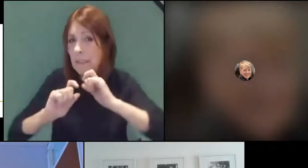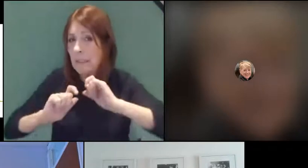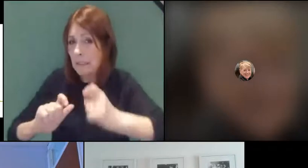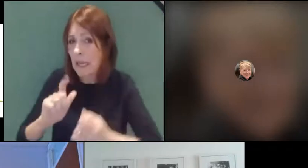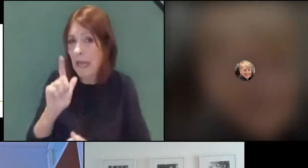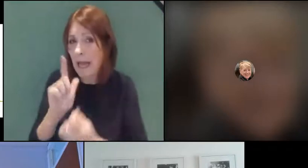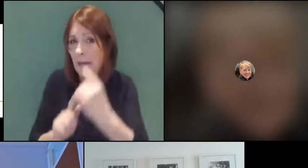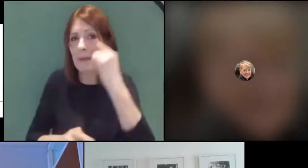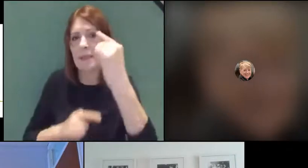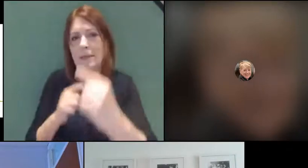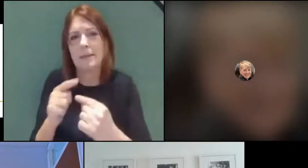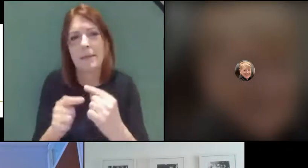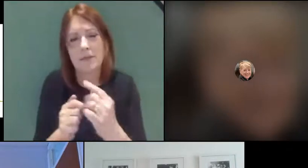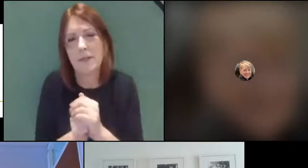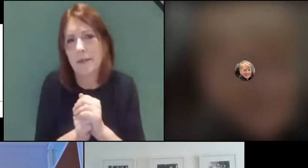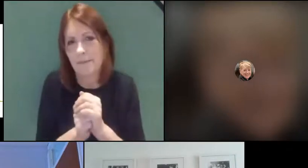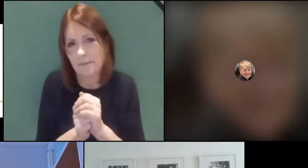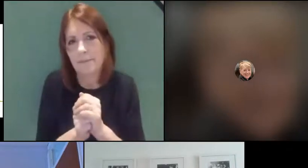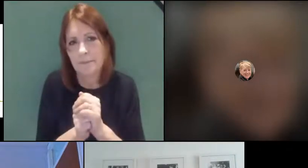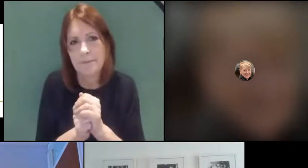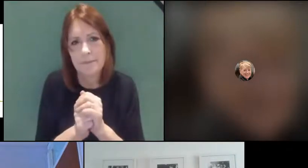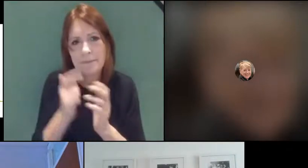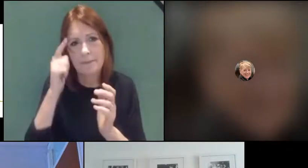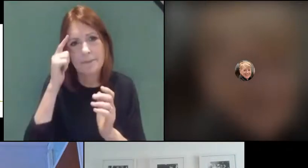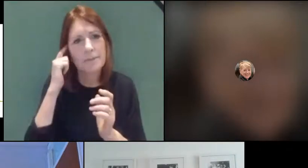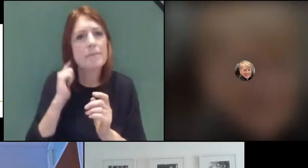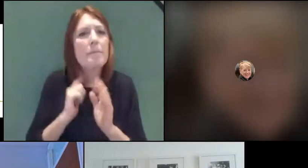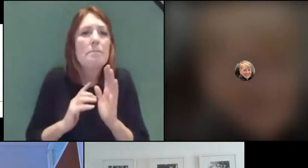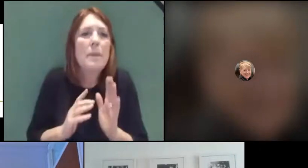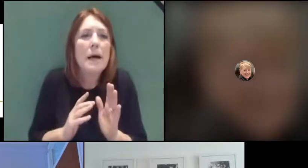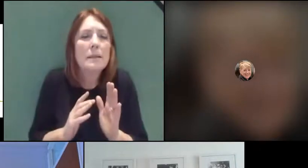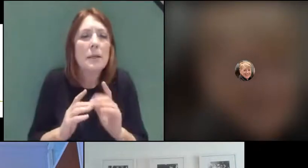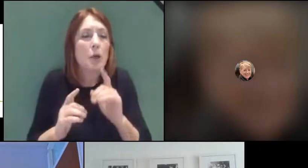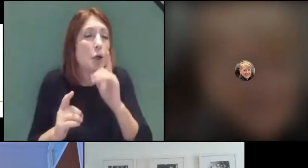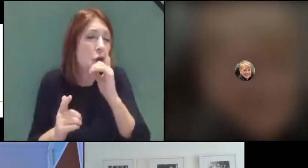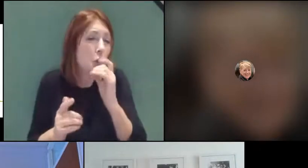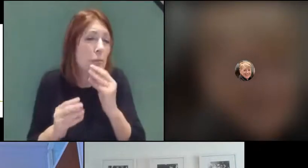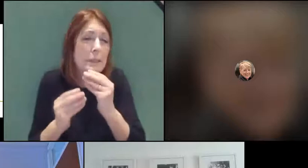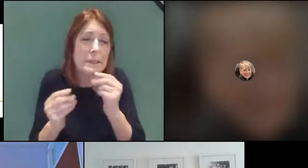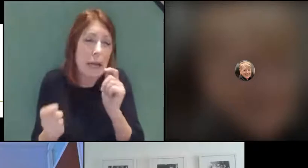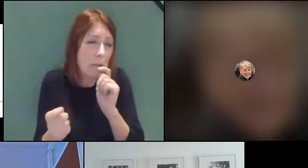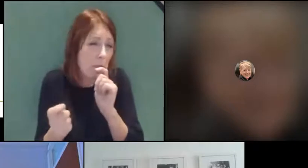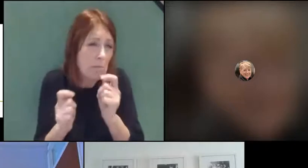but we would expect that to happen with some amendments. Mybe a contingency framework,